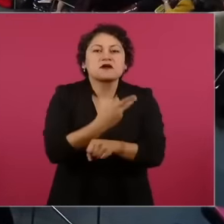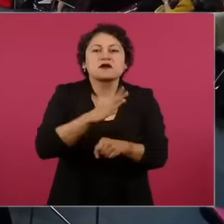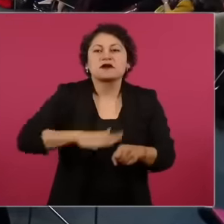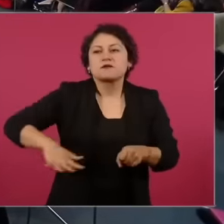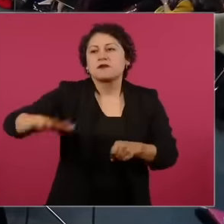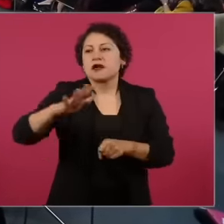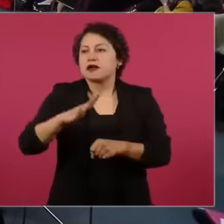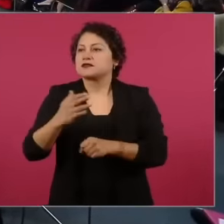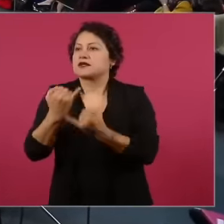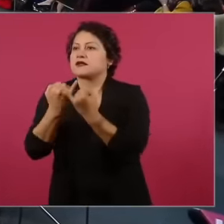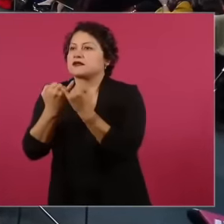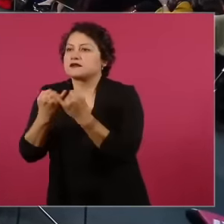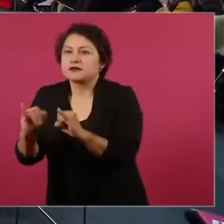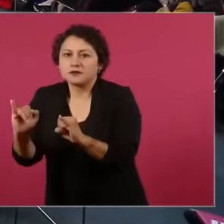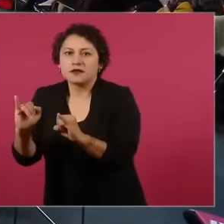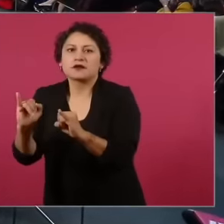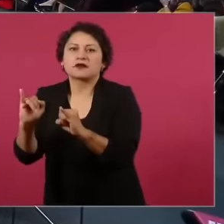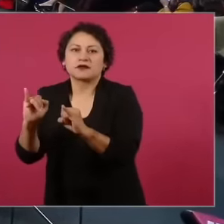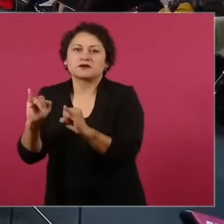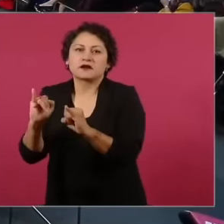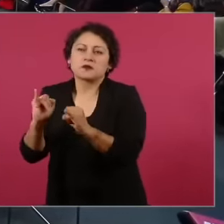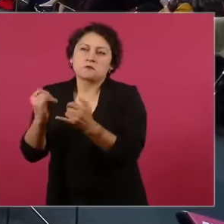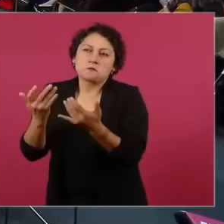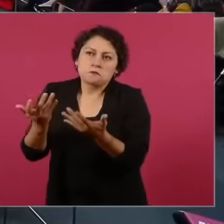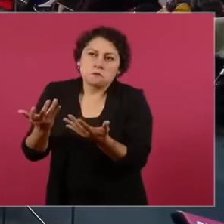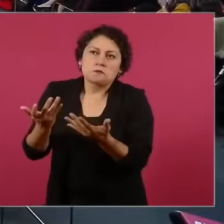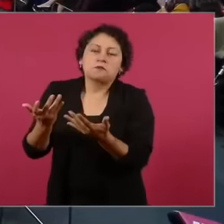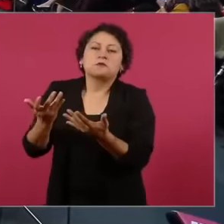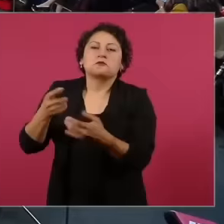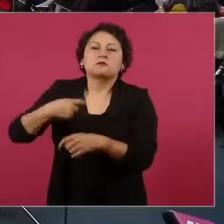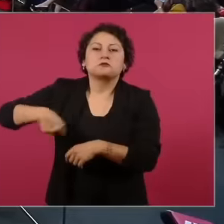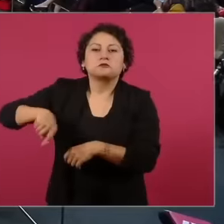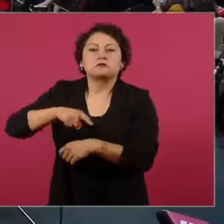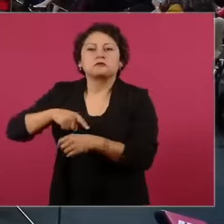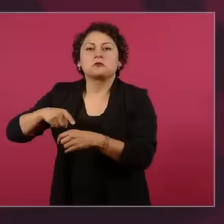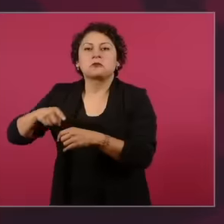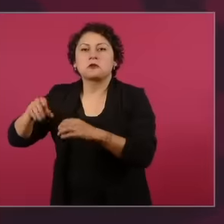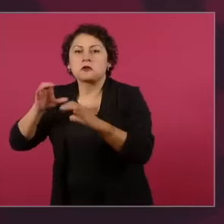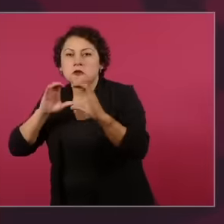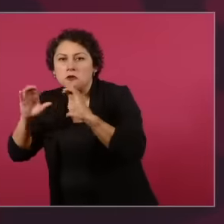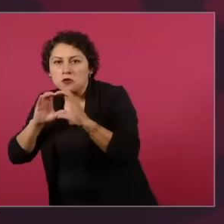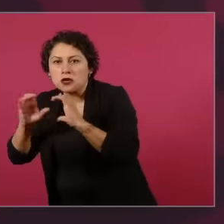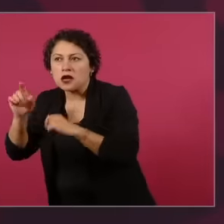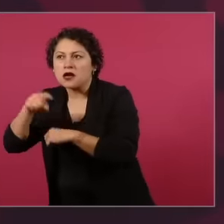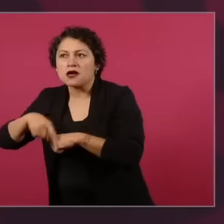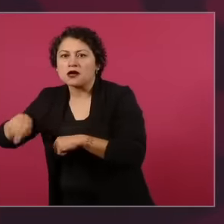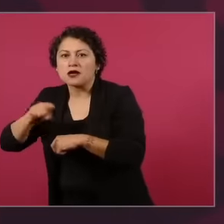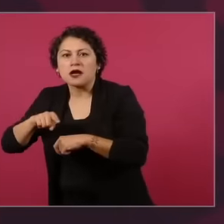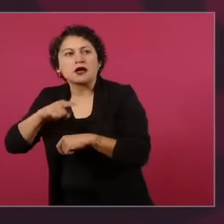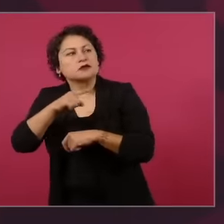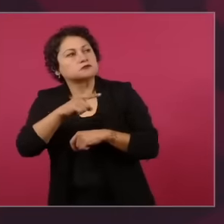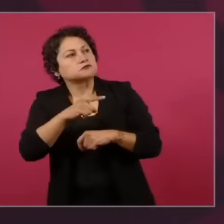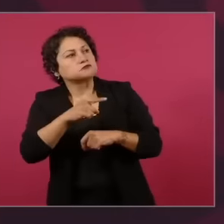traditionally Chayter, I already said it, there is no